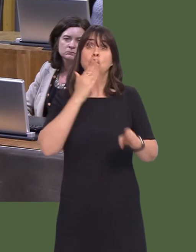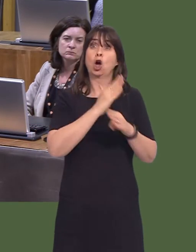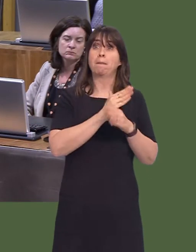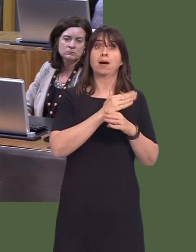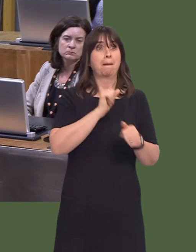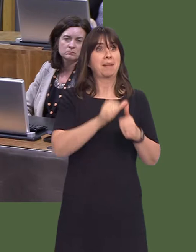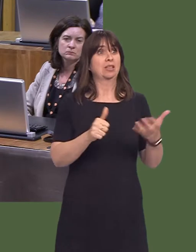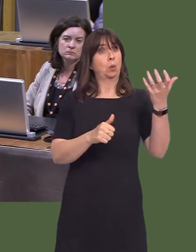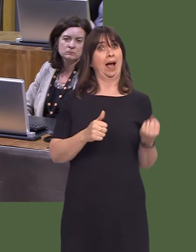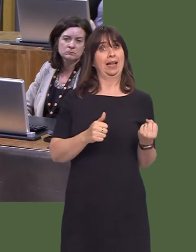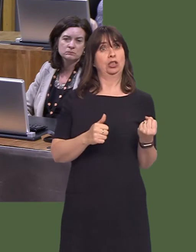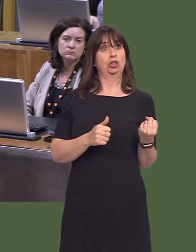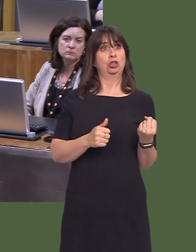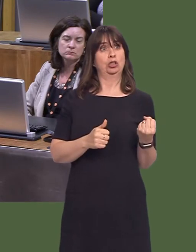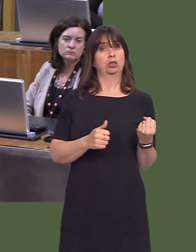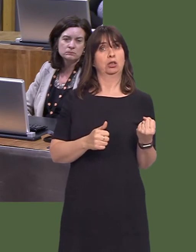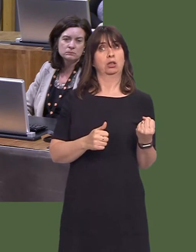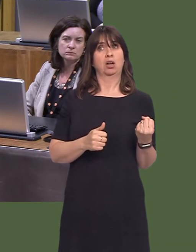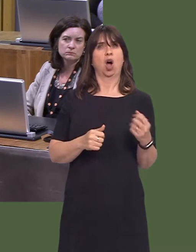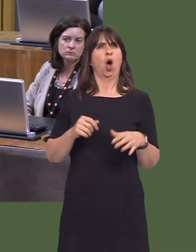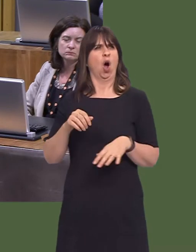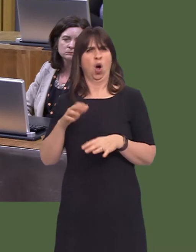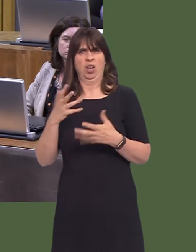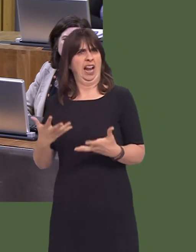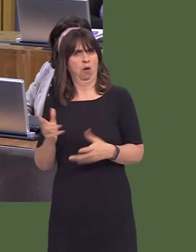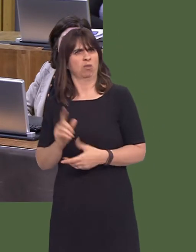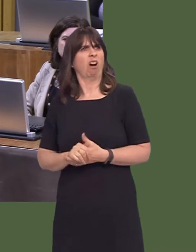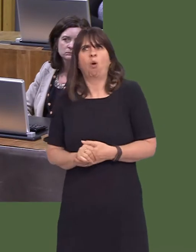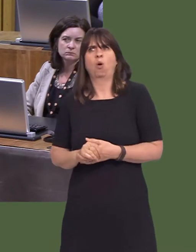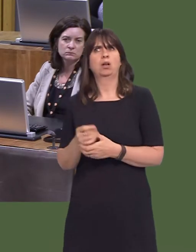a disincentive for people to gain employment. He asked what we will do. Well, there are